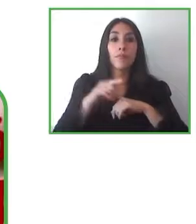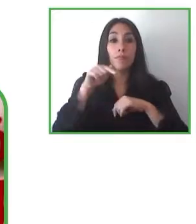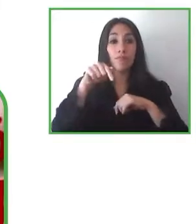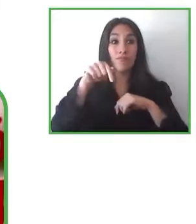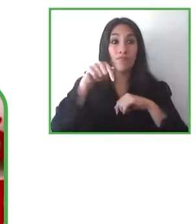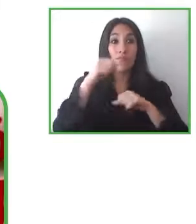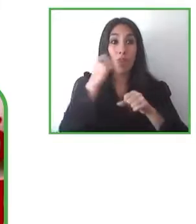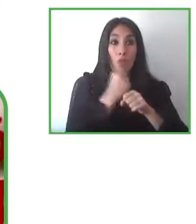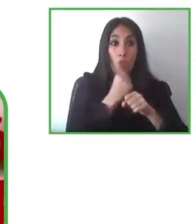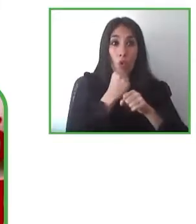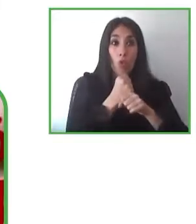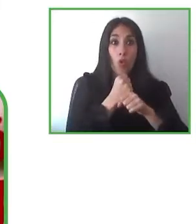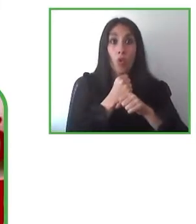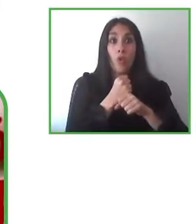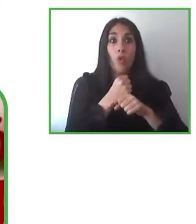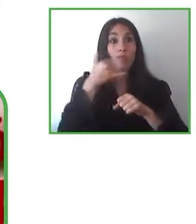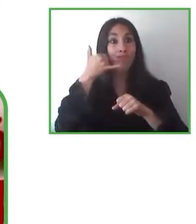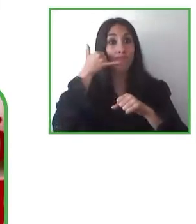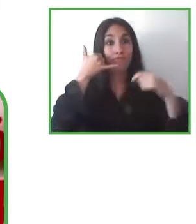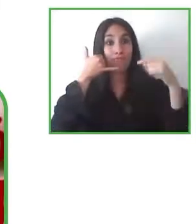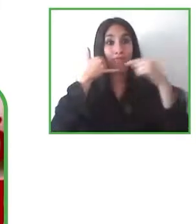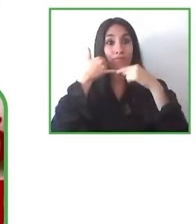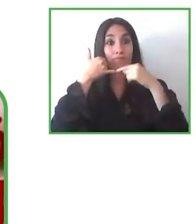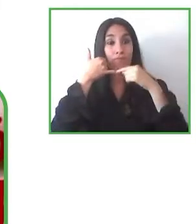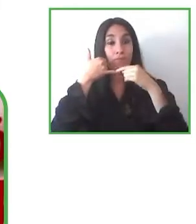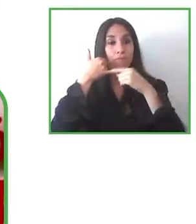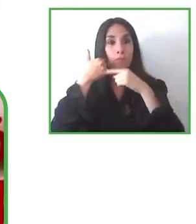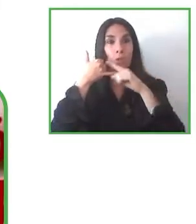into account that it would be used in other countries and other regions of